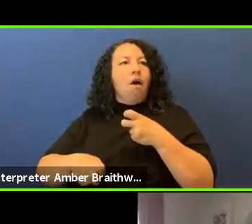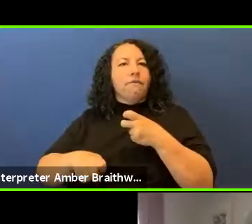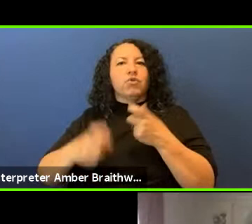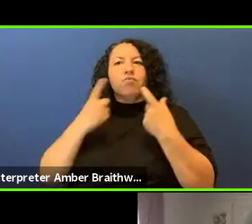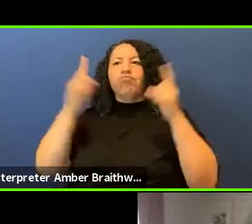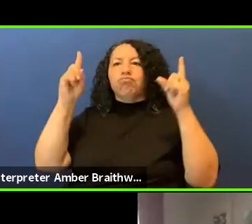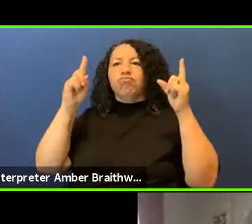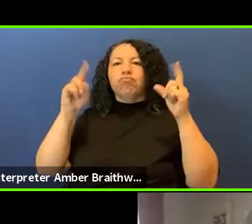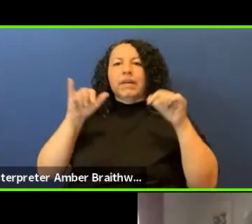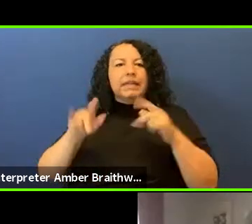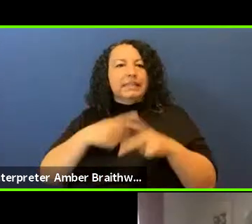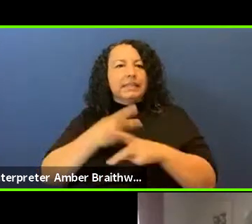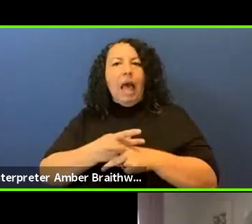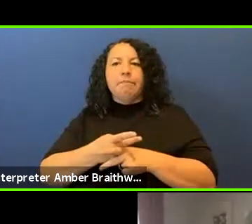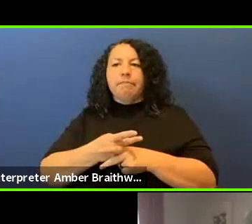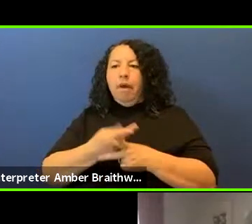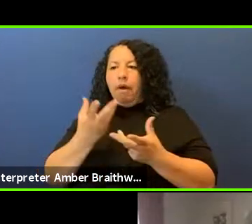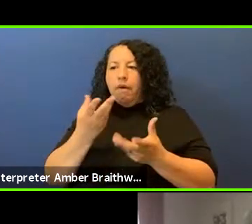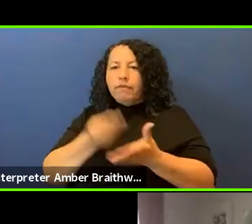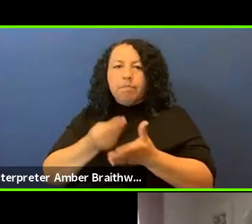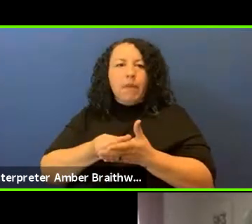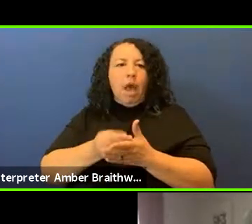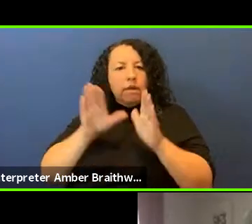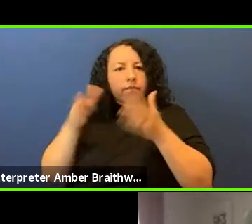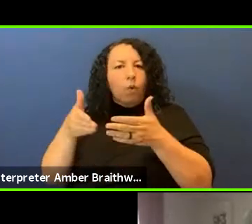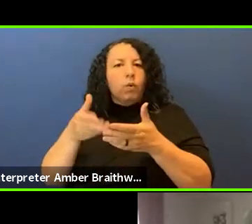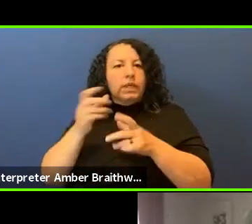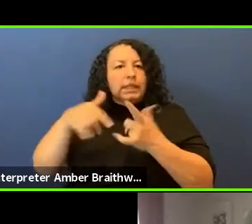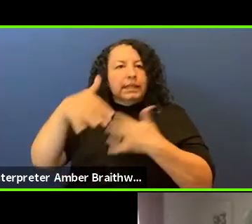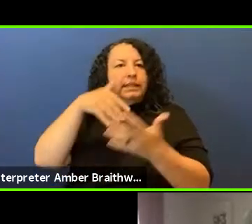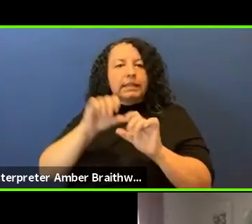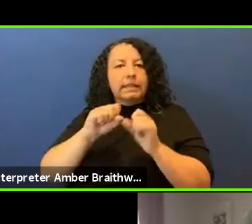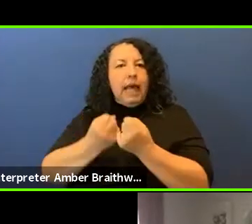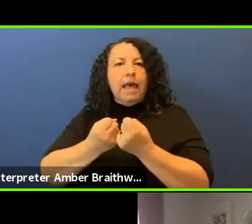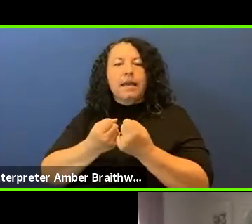important to understand that, you know, reality of that.